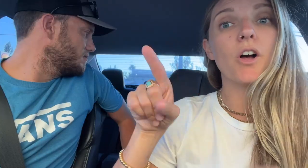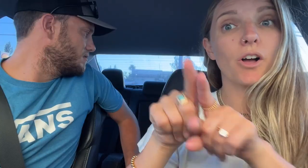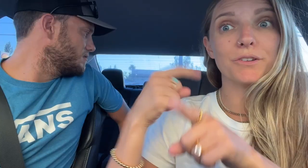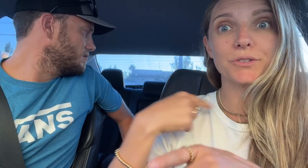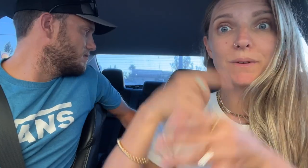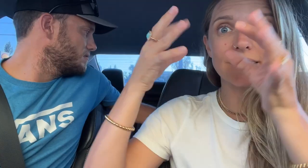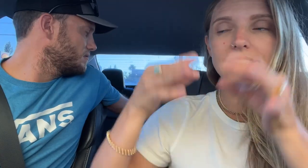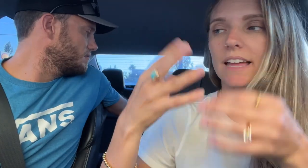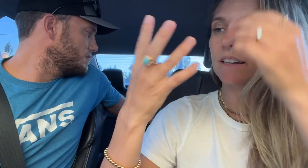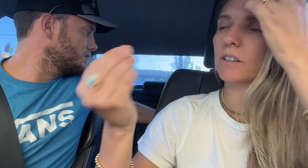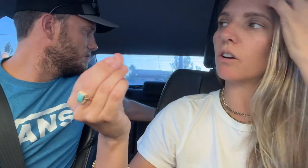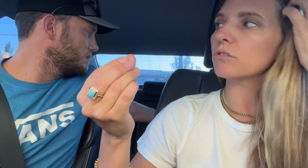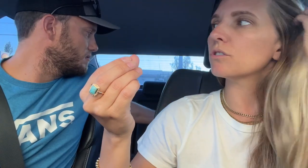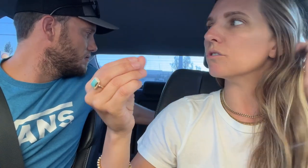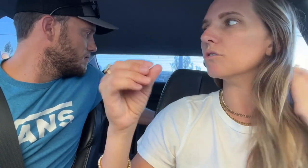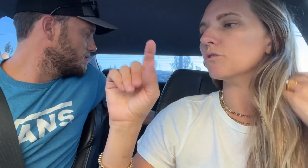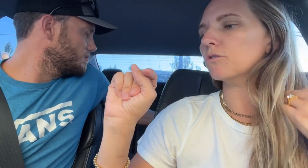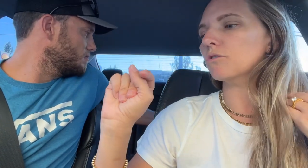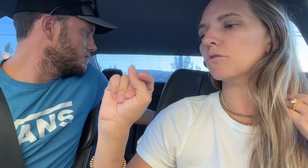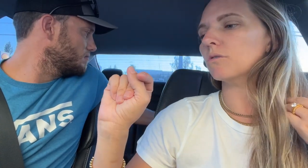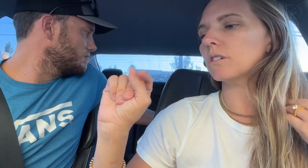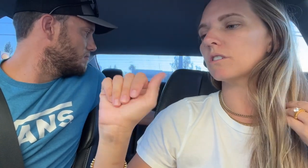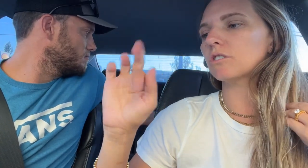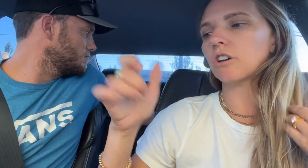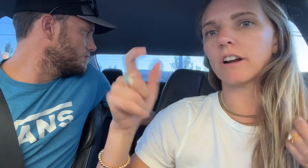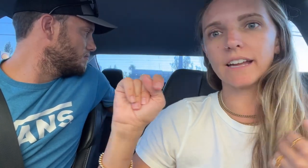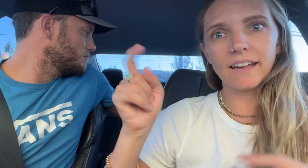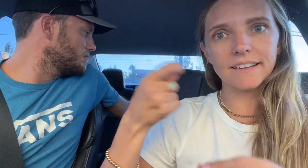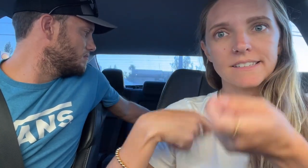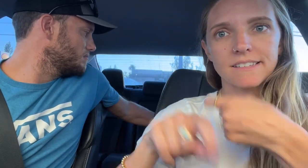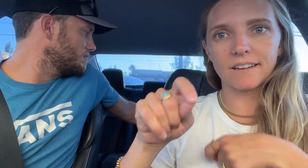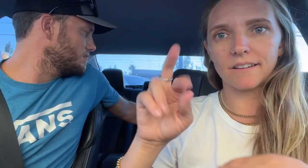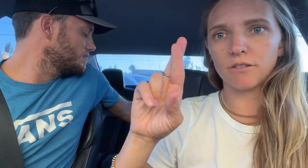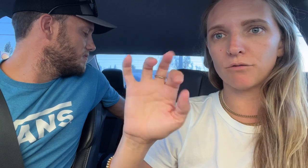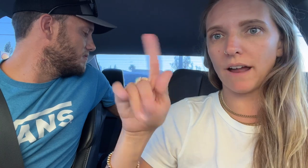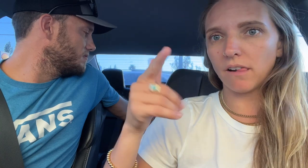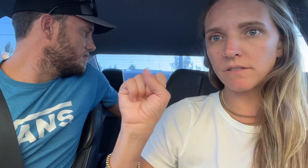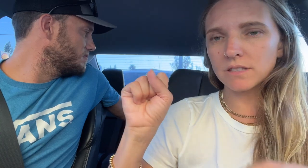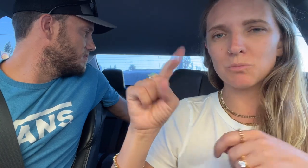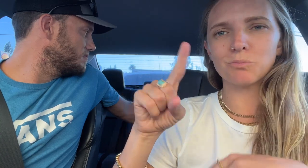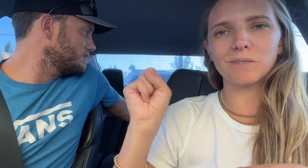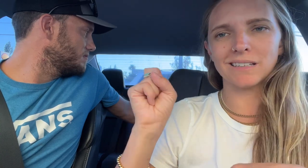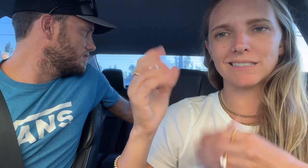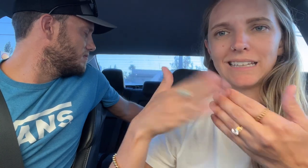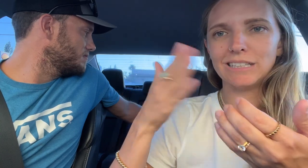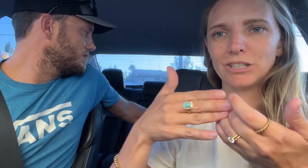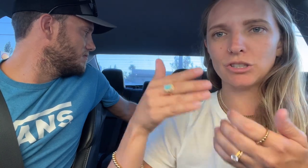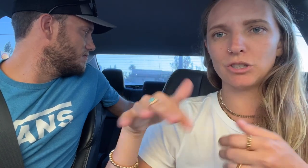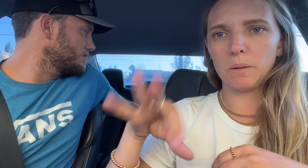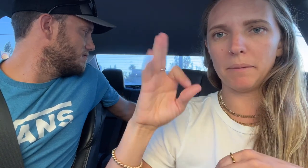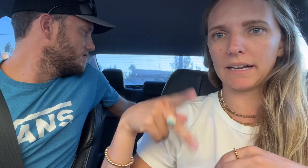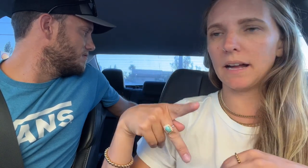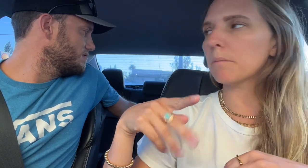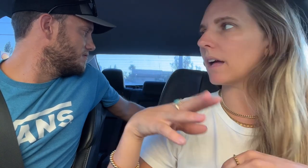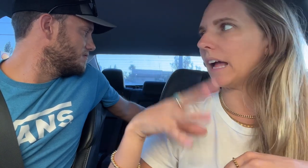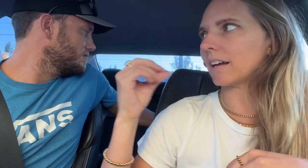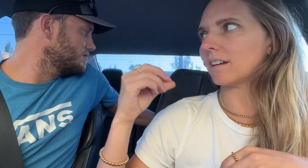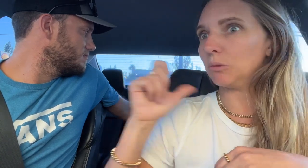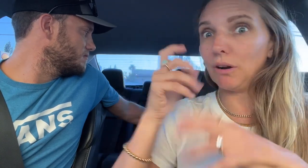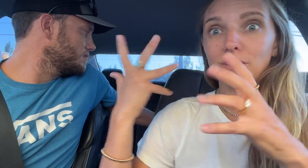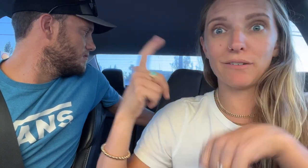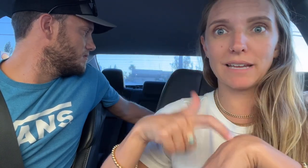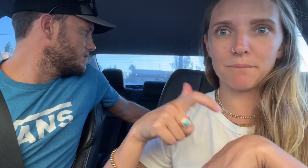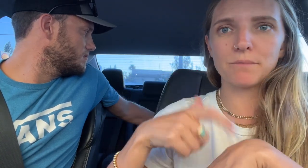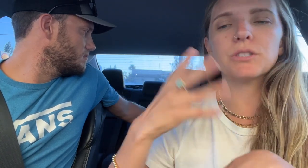Also we decided to go to Target instead of Ralphs, because it is easier to do the pick up and we dont have alot of time